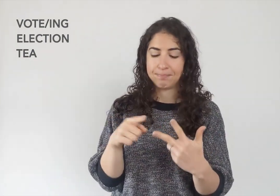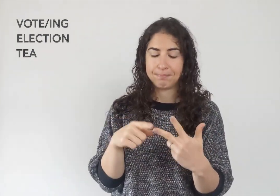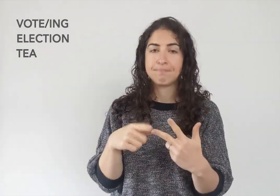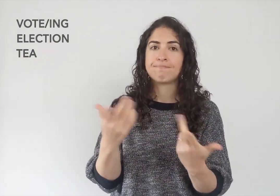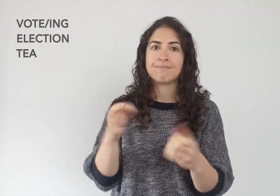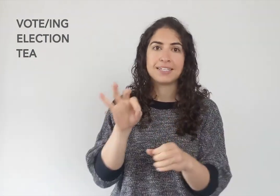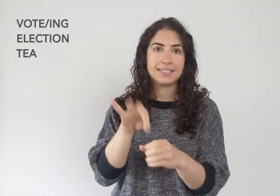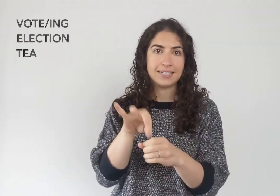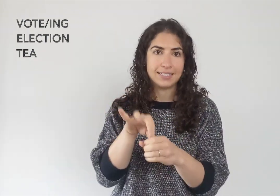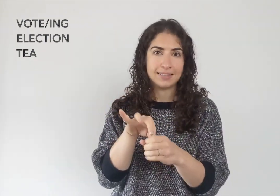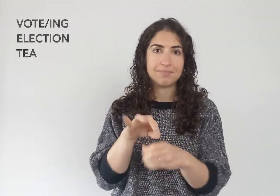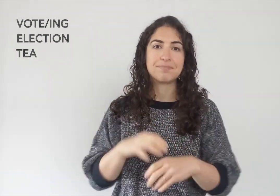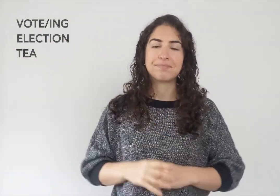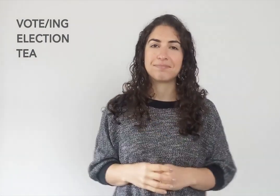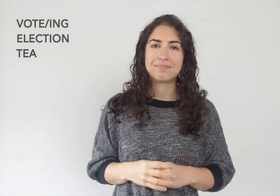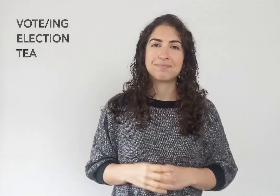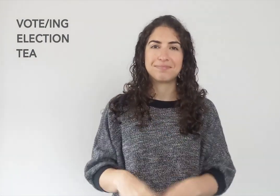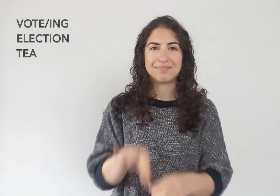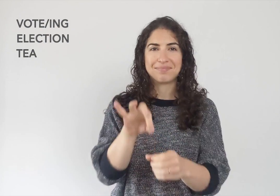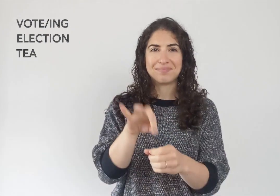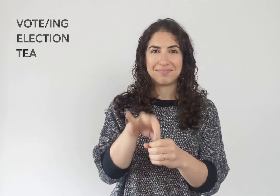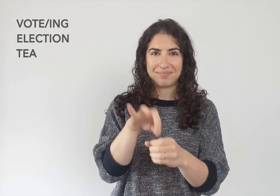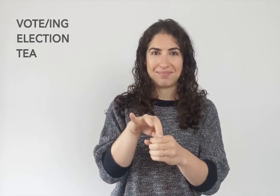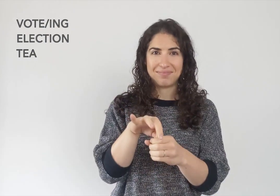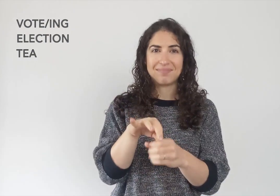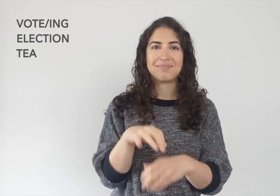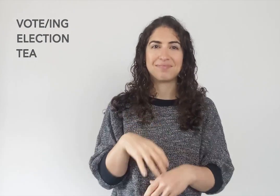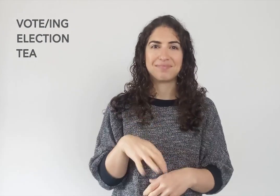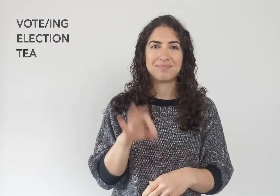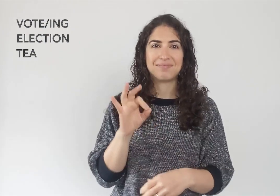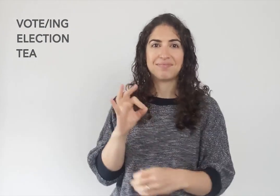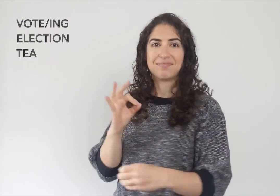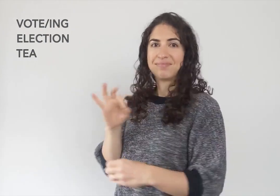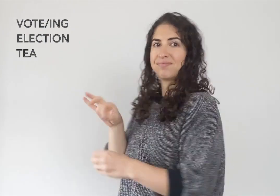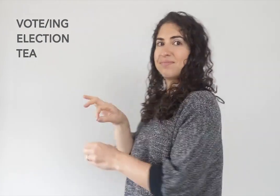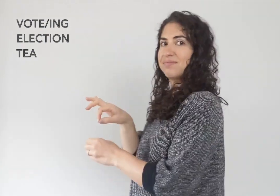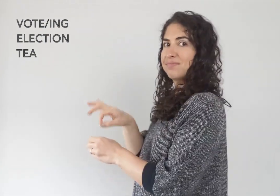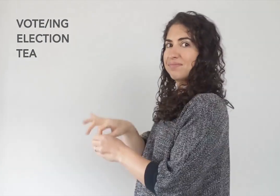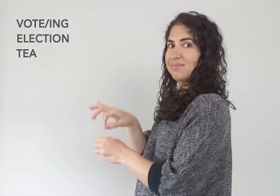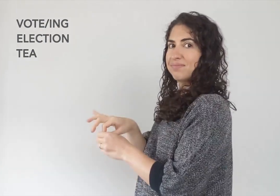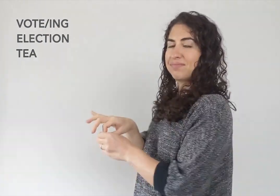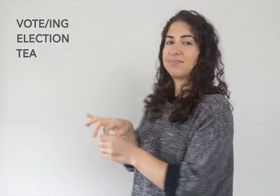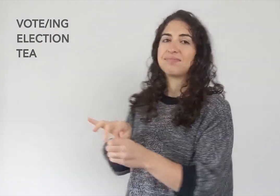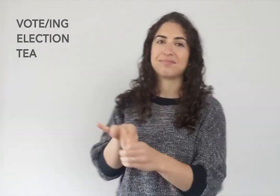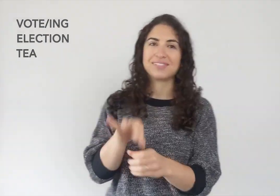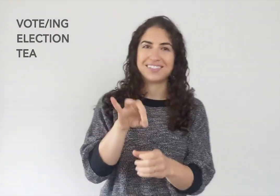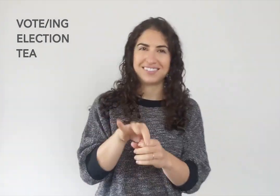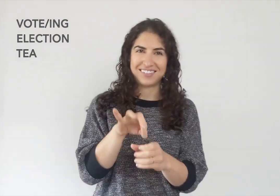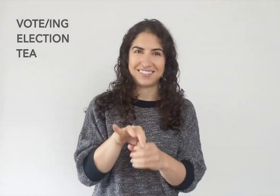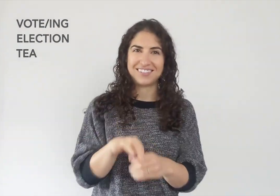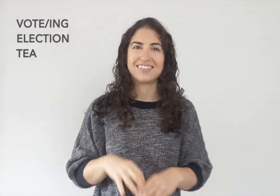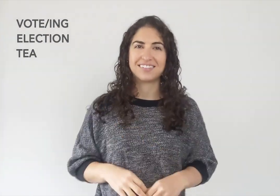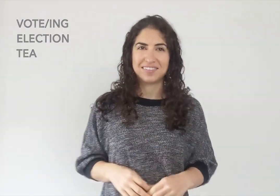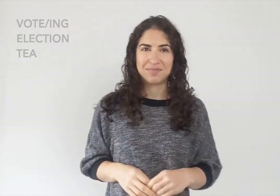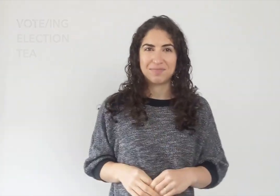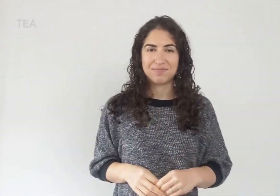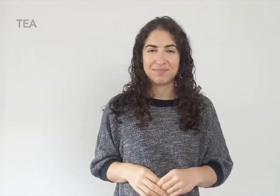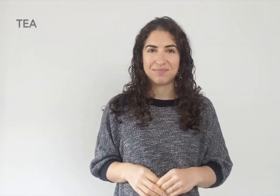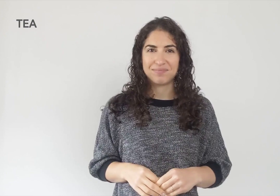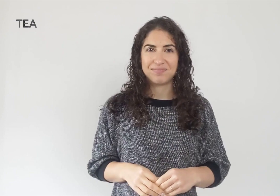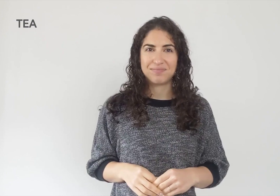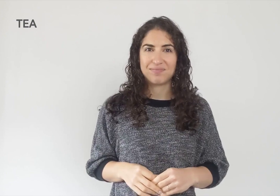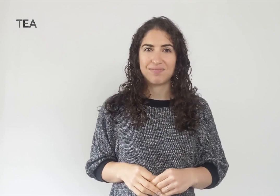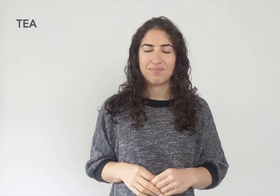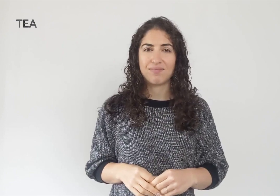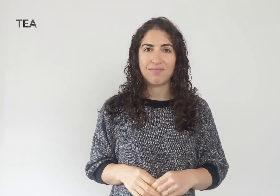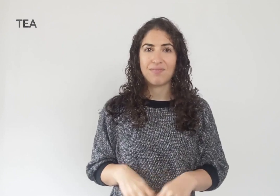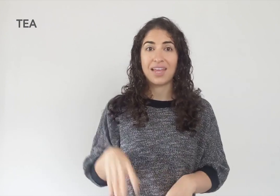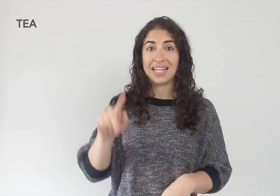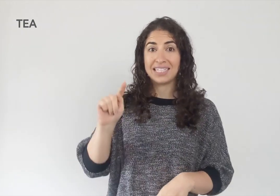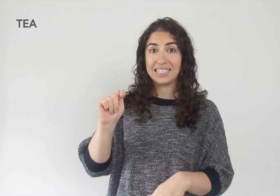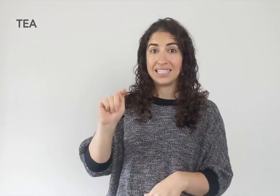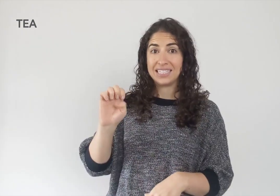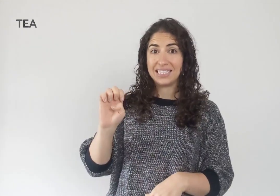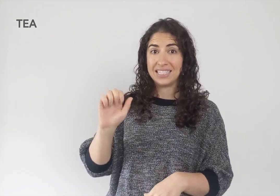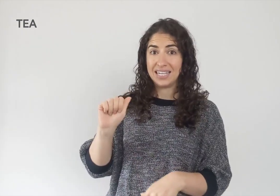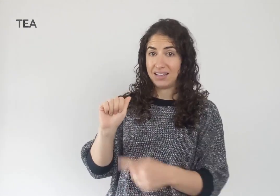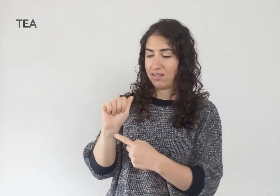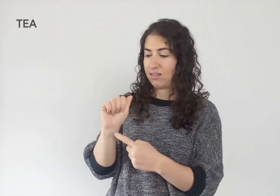TEA TEA